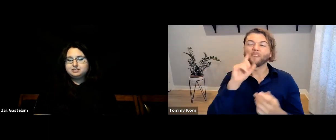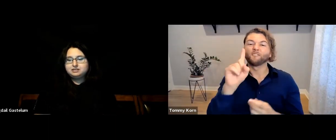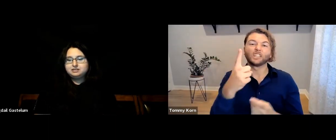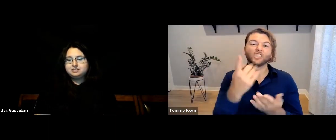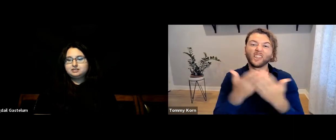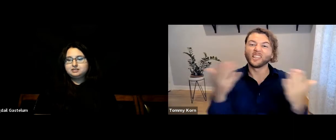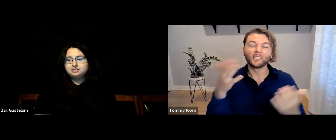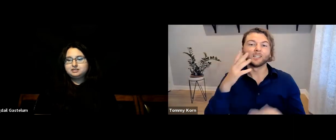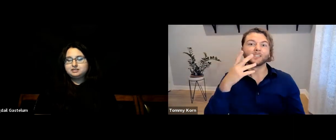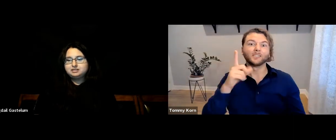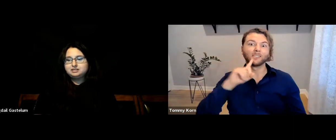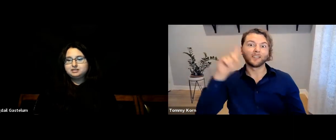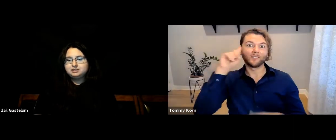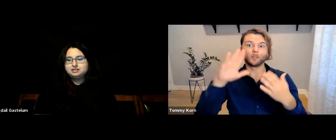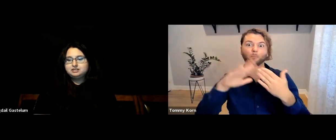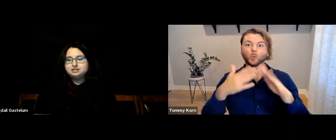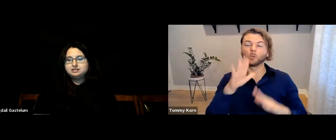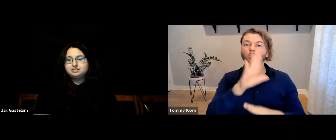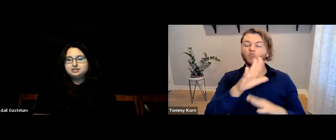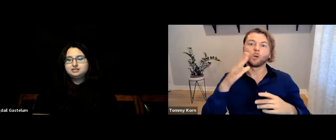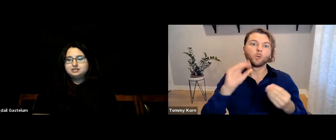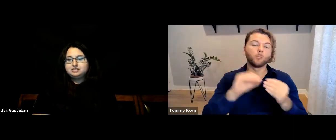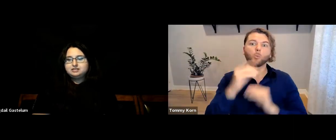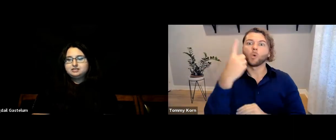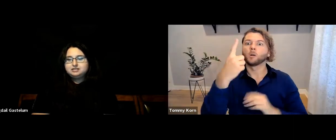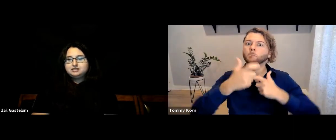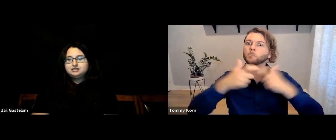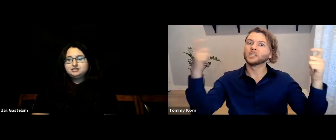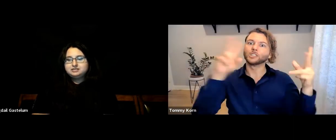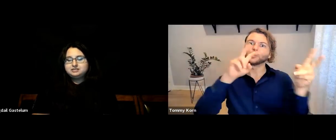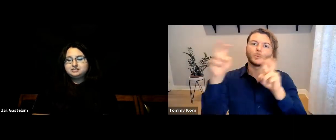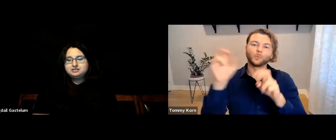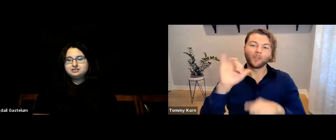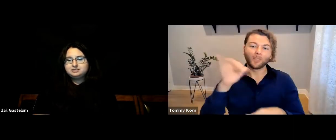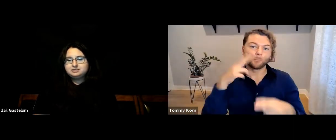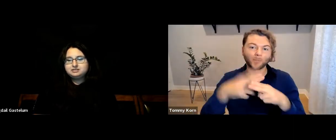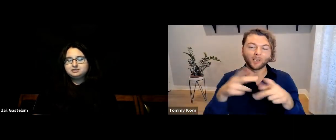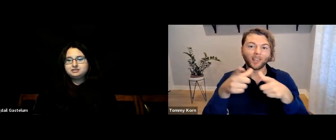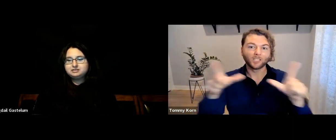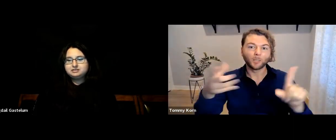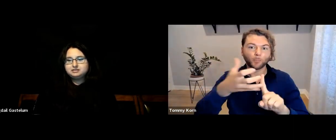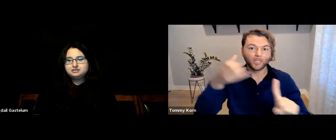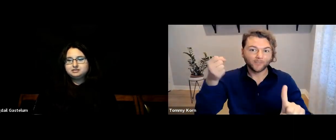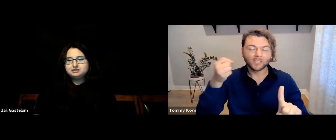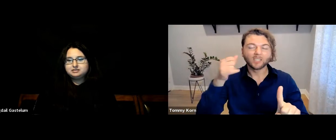The number-one, biggest issue is language deprivation,